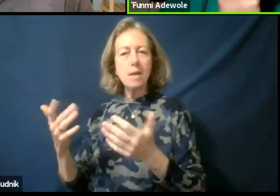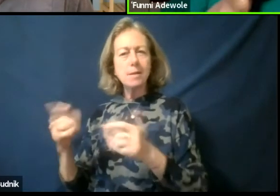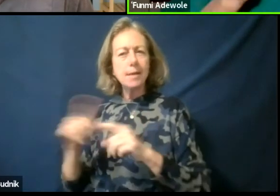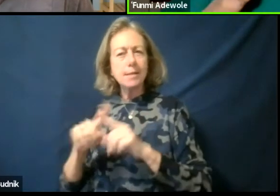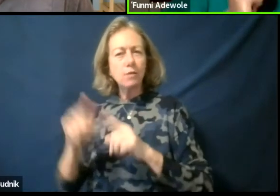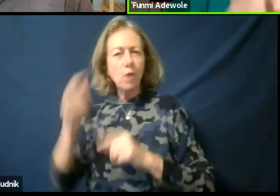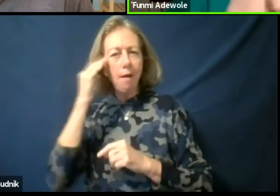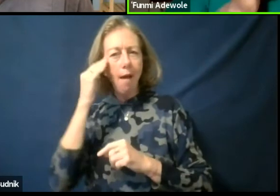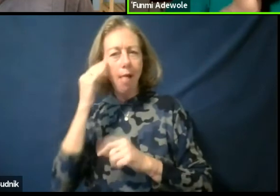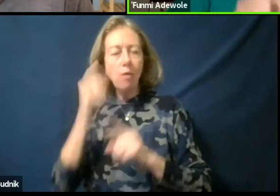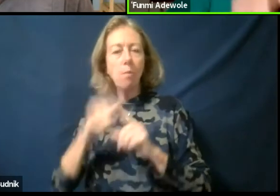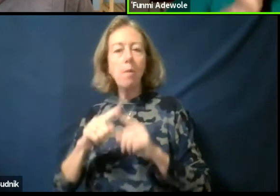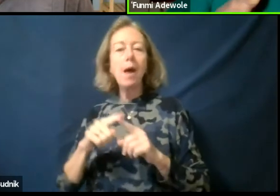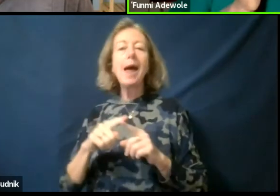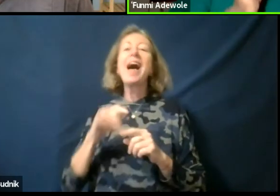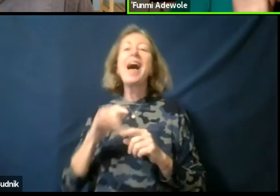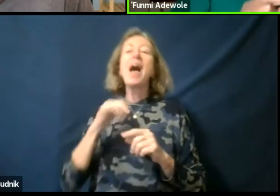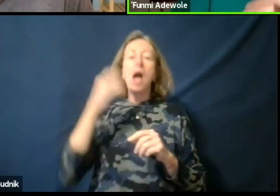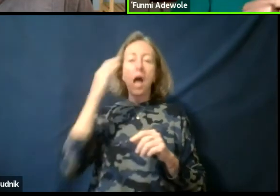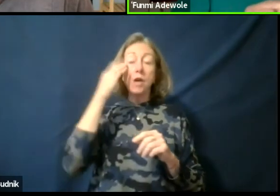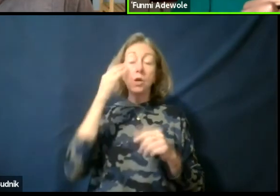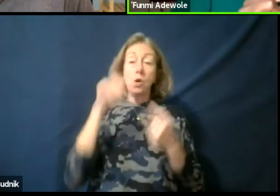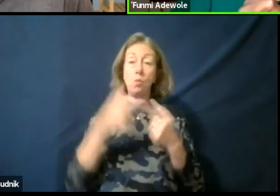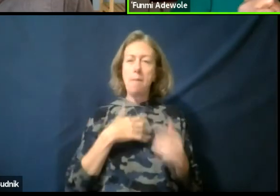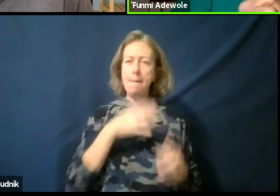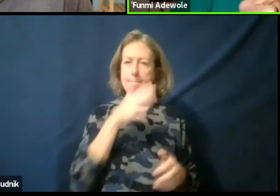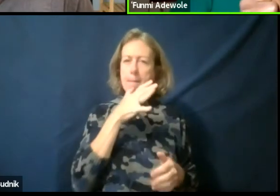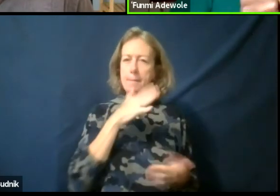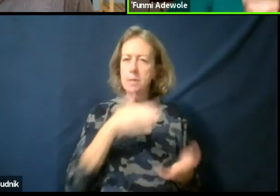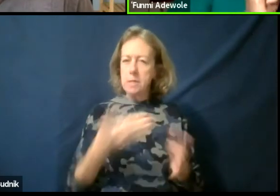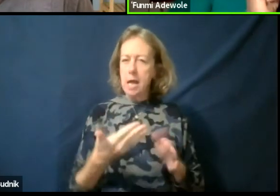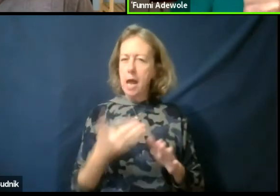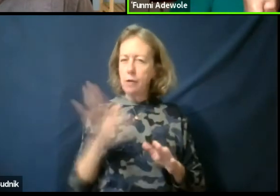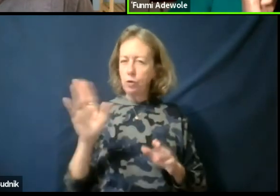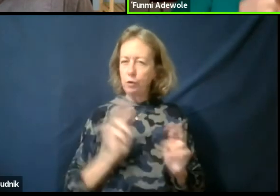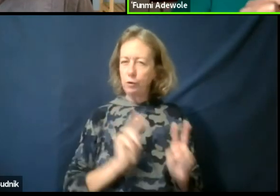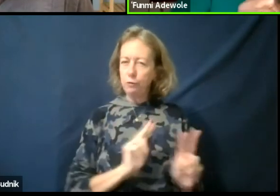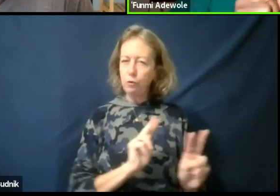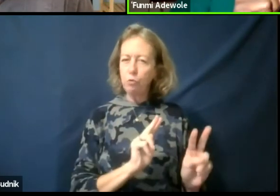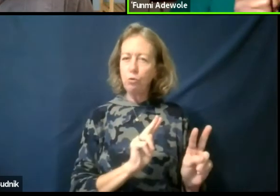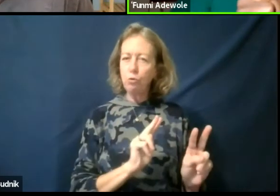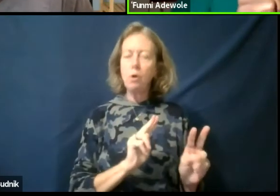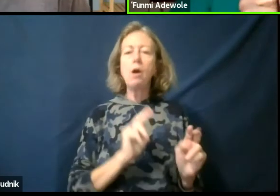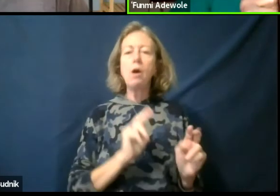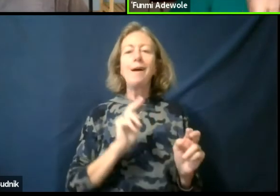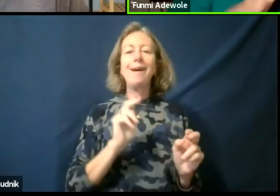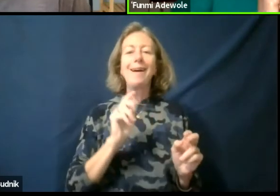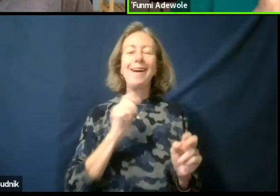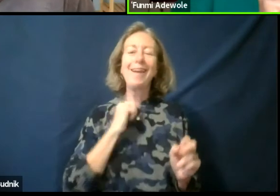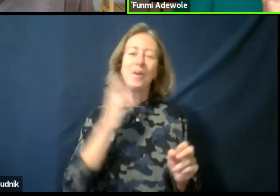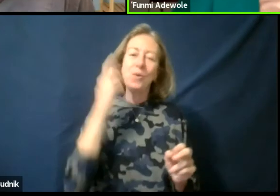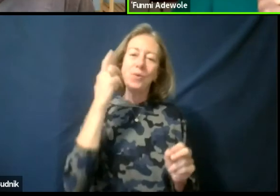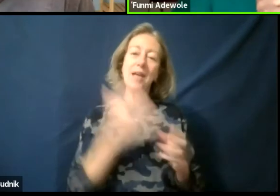But I was aware at the funeral of my mother how much I did not know.